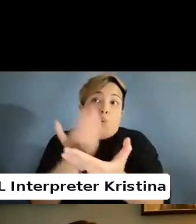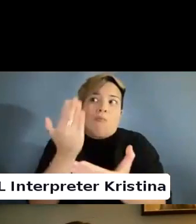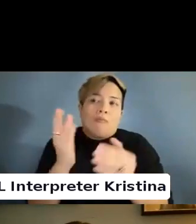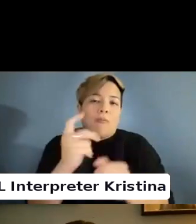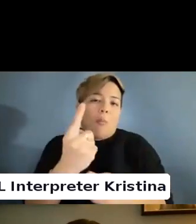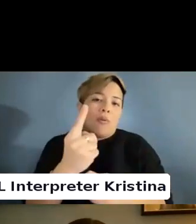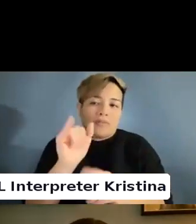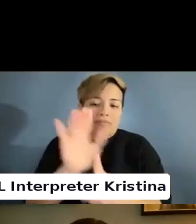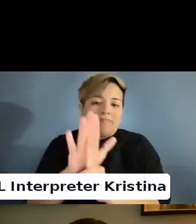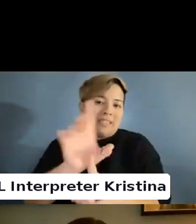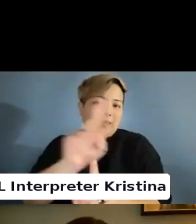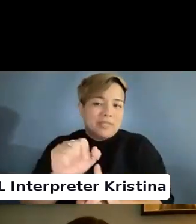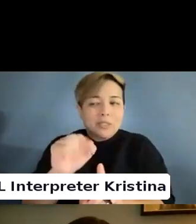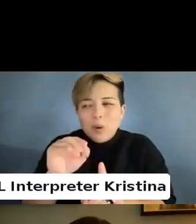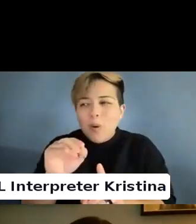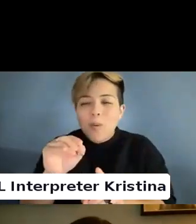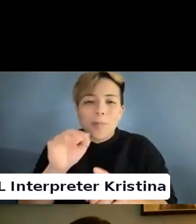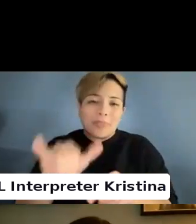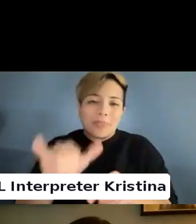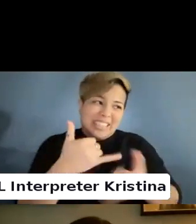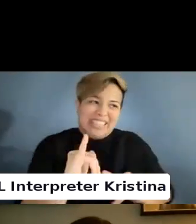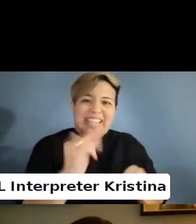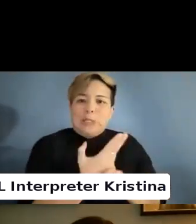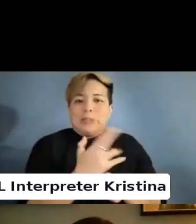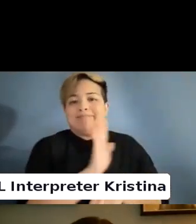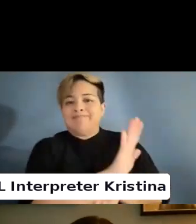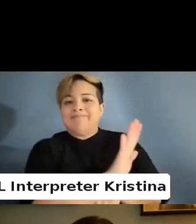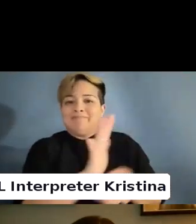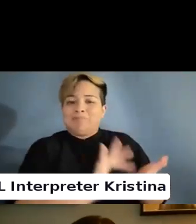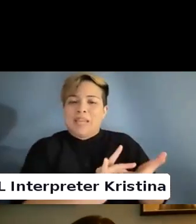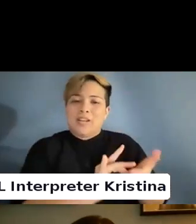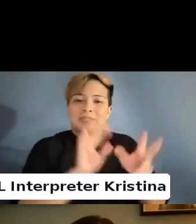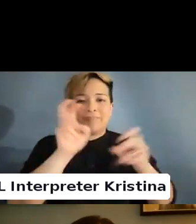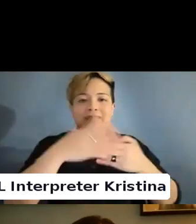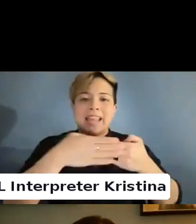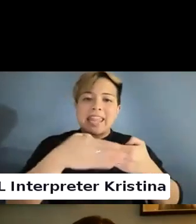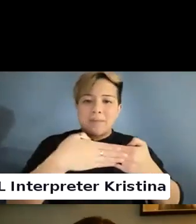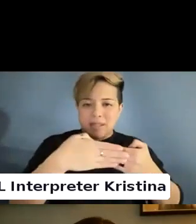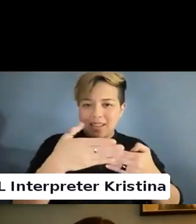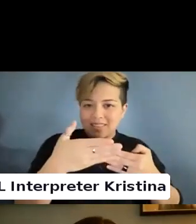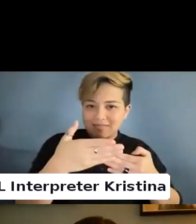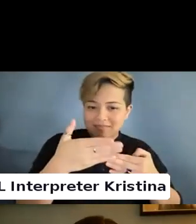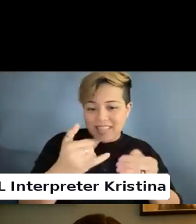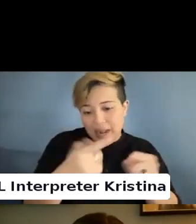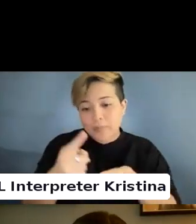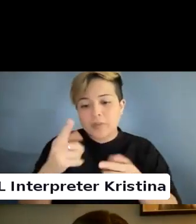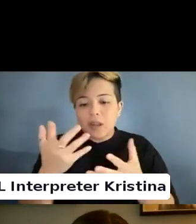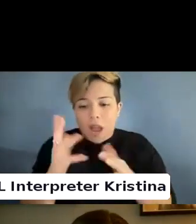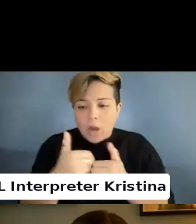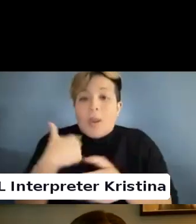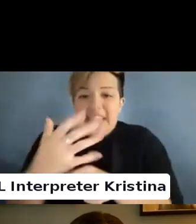So all of the sort of medical gatekeeping that happens in order to get protections right?